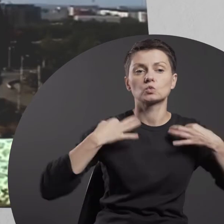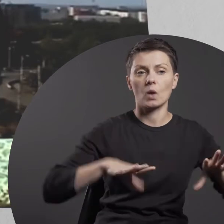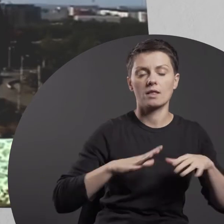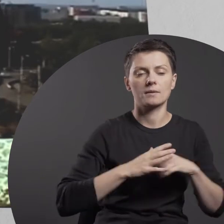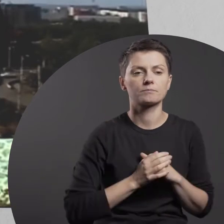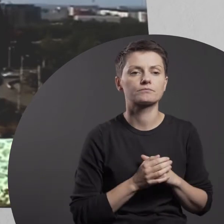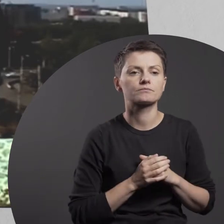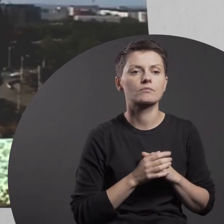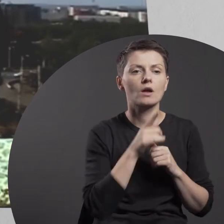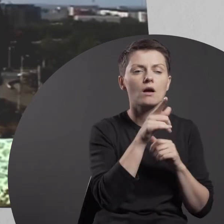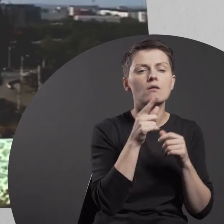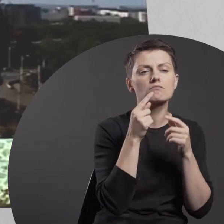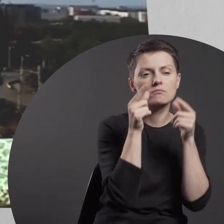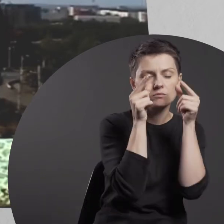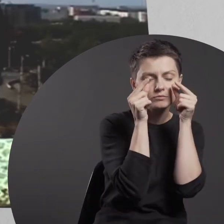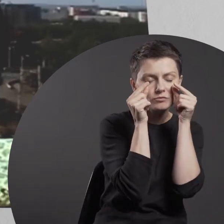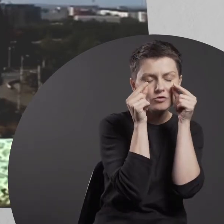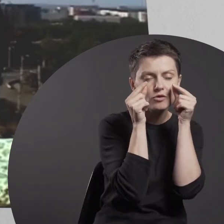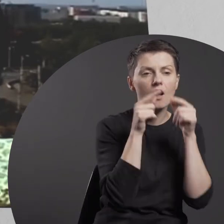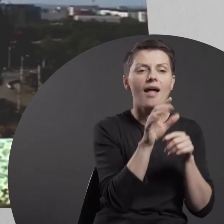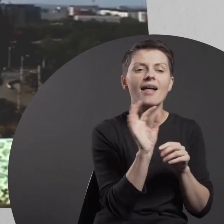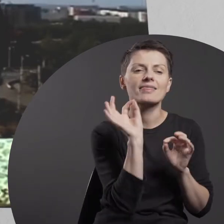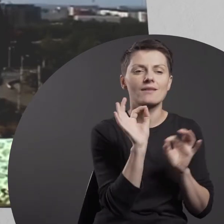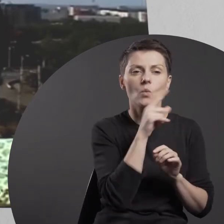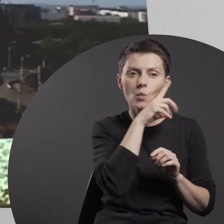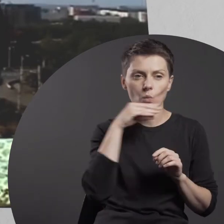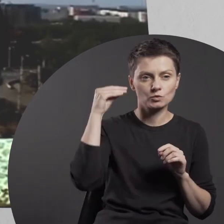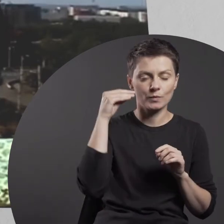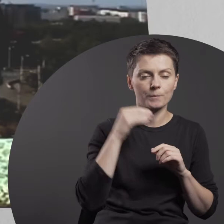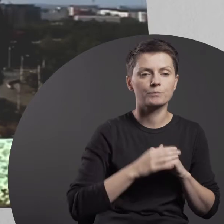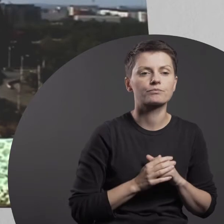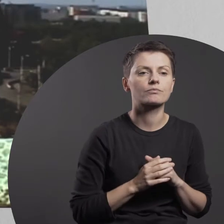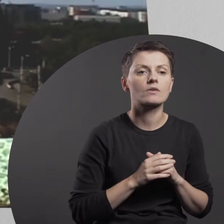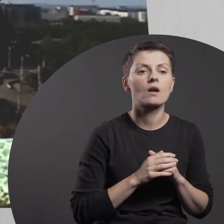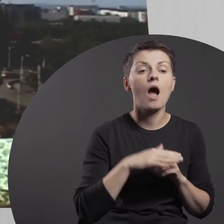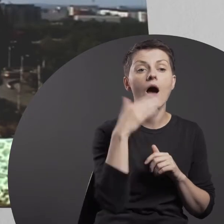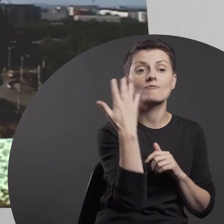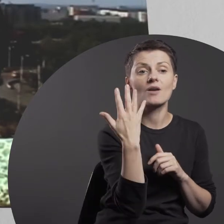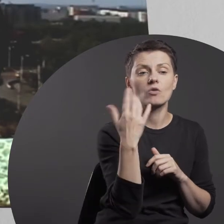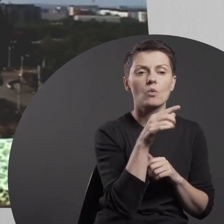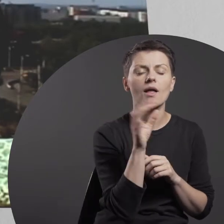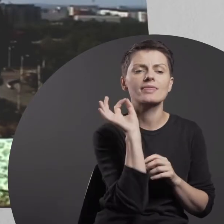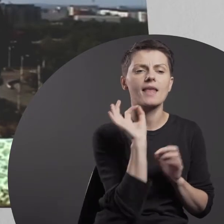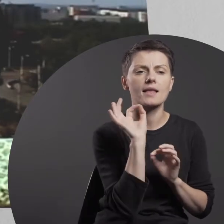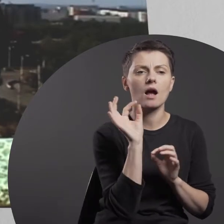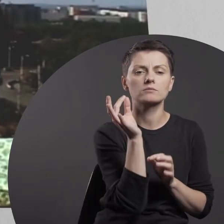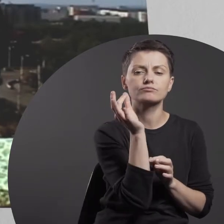Her eyes are half closed; she is smiling mildly and twirling a blade of grass in her right hand.